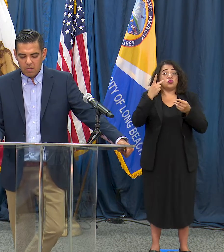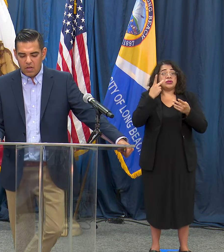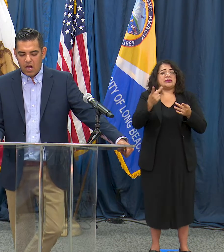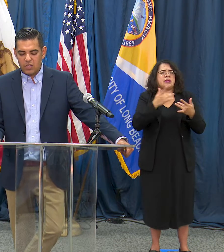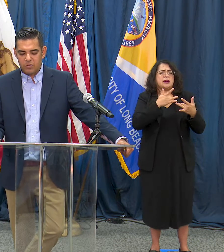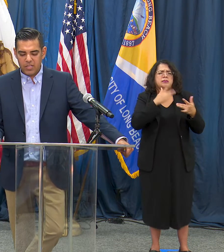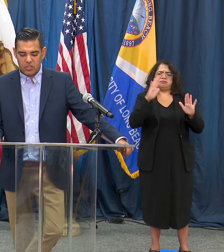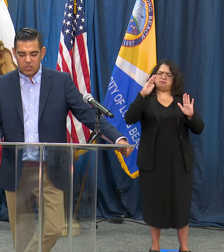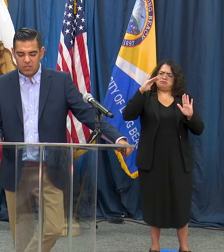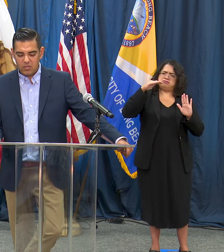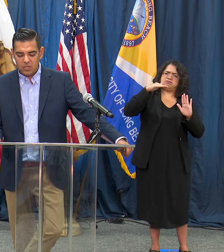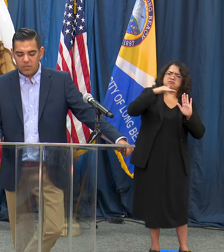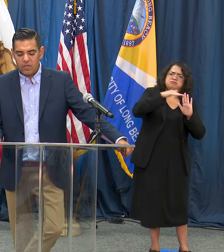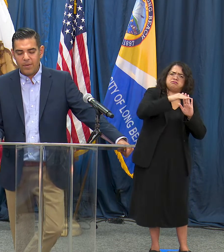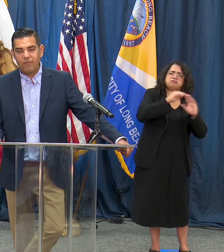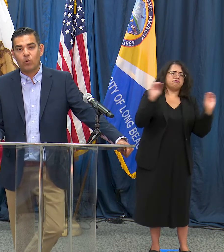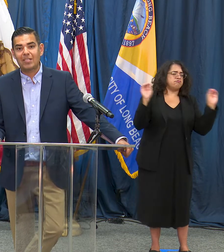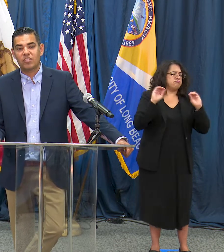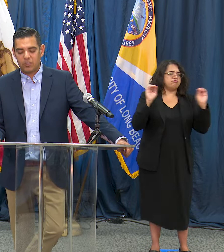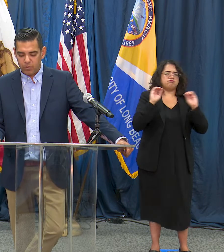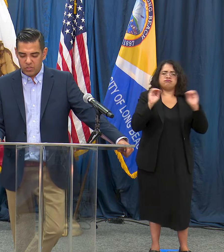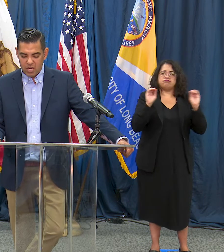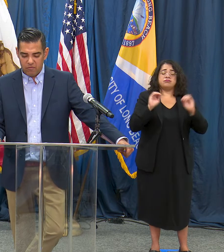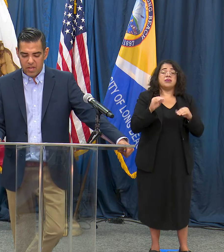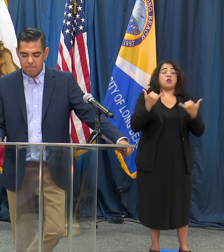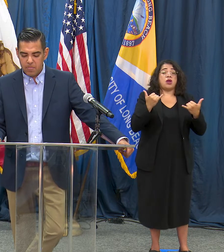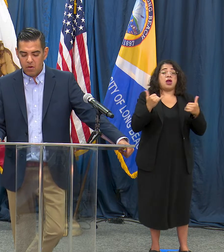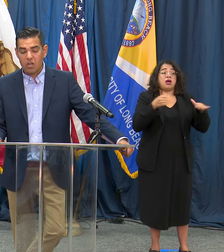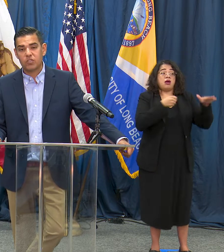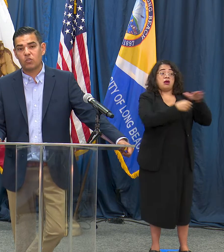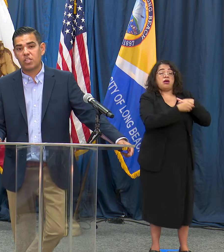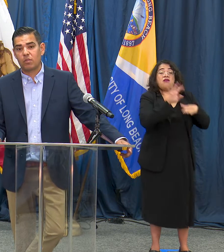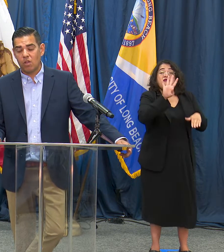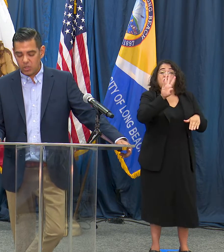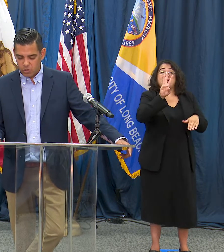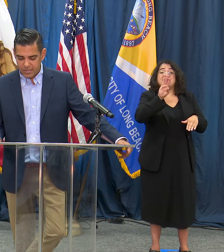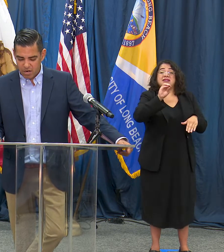Hospitalizations, about 46 percent of them, are associated with long-term care